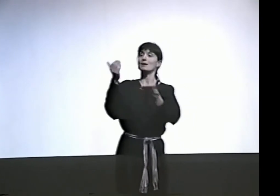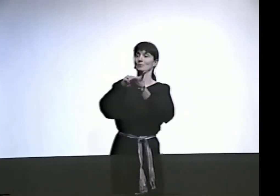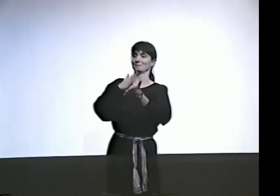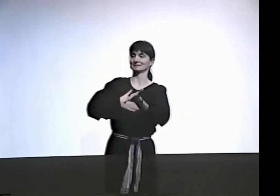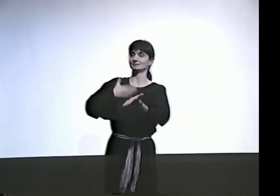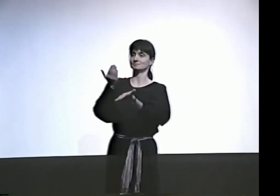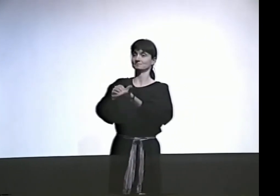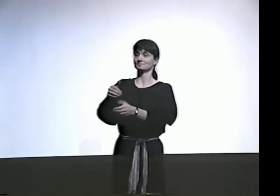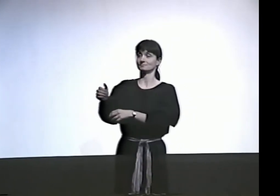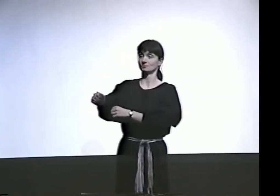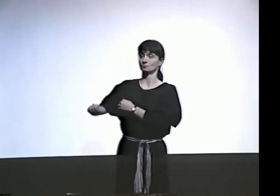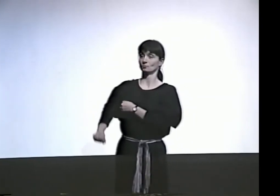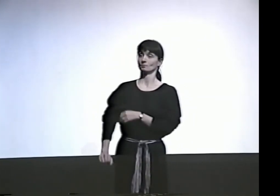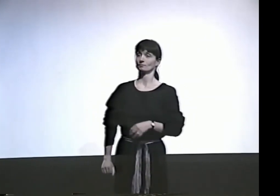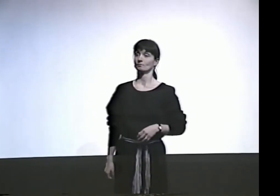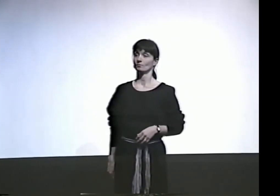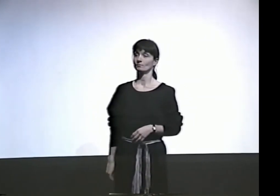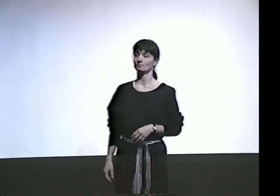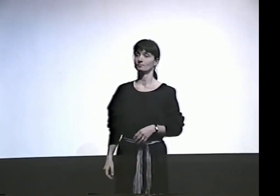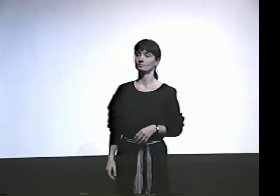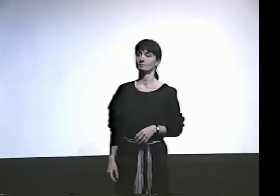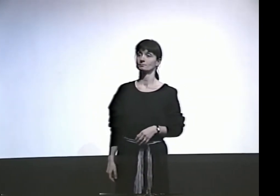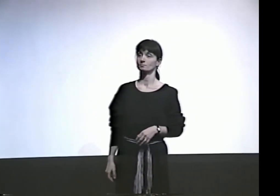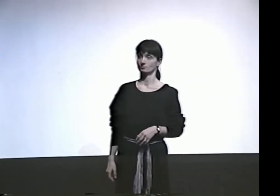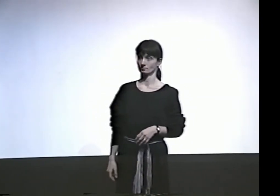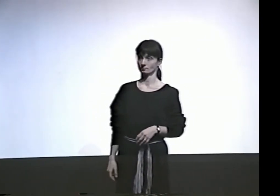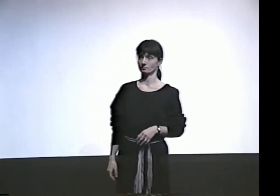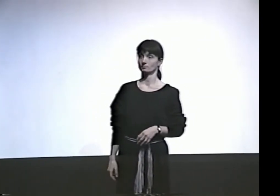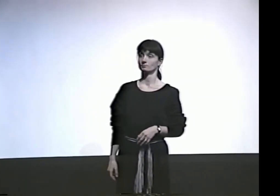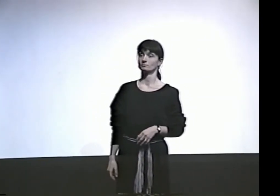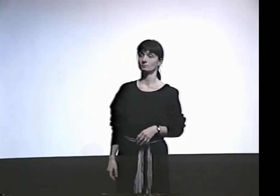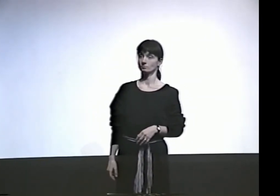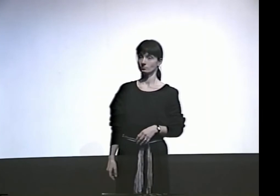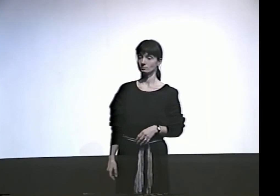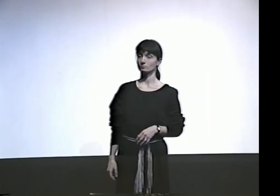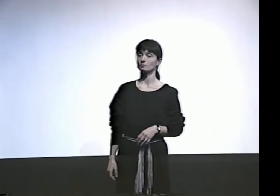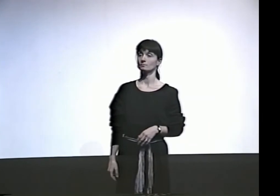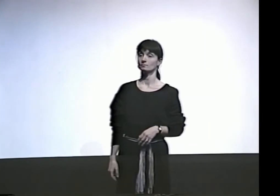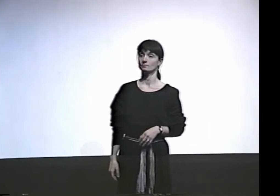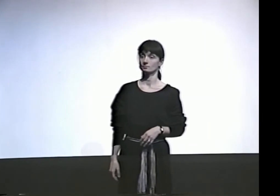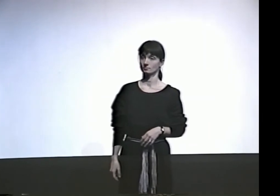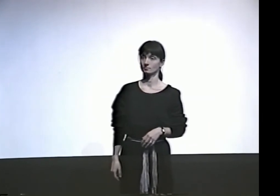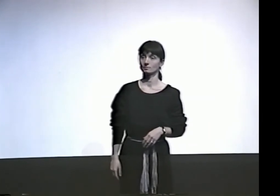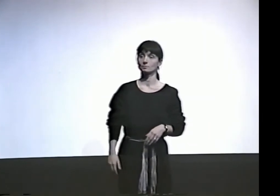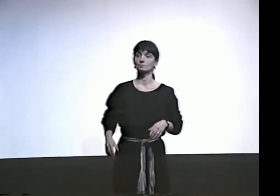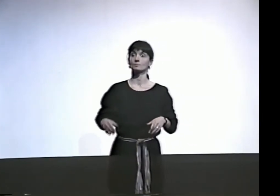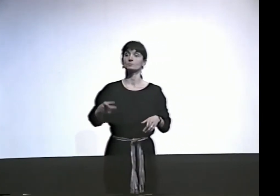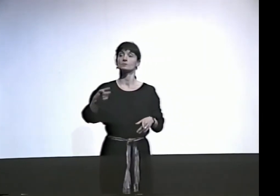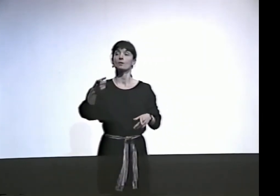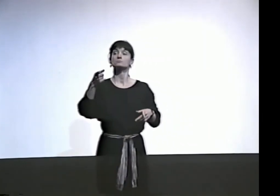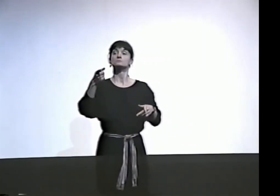CAN YOU REPEAT YOUR QUESTION, PLEASE? CAN YOU EXPLAIN MORE ABOUT LABELING RELATING TO POETRY ITSELF